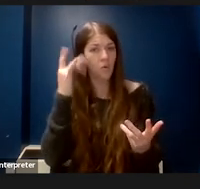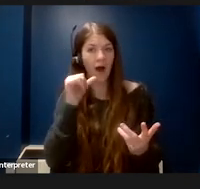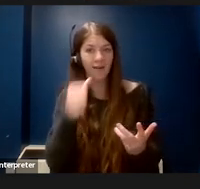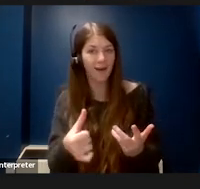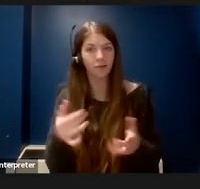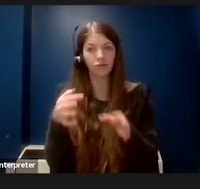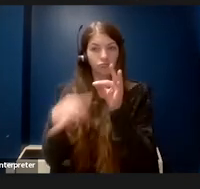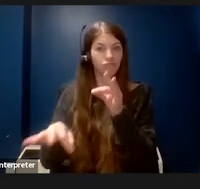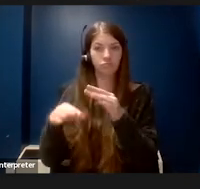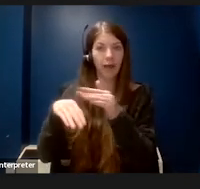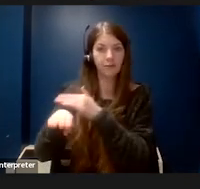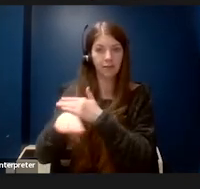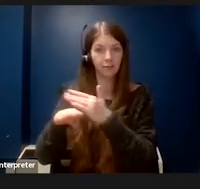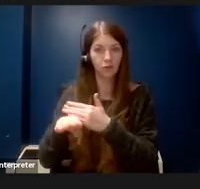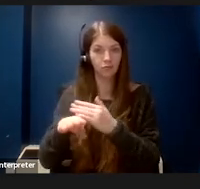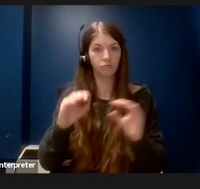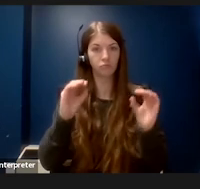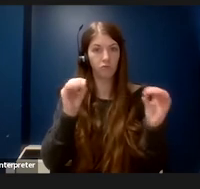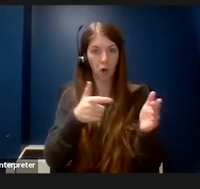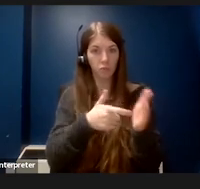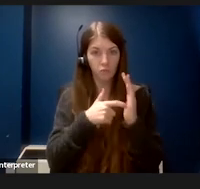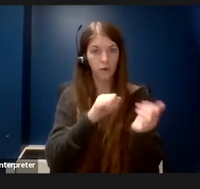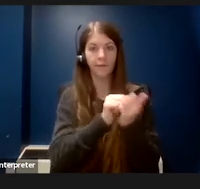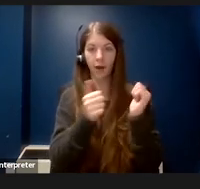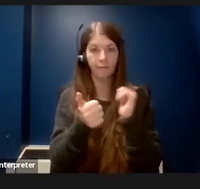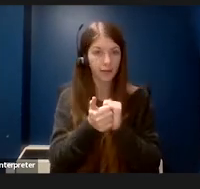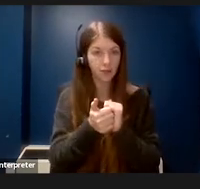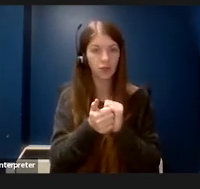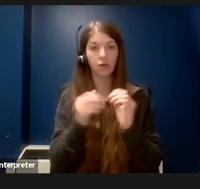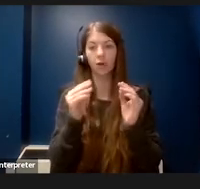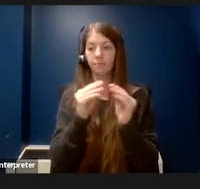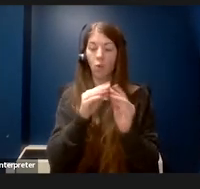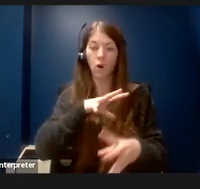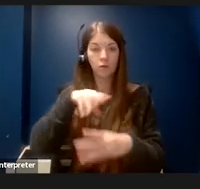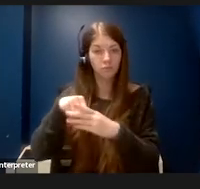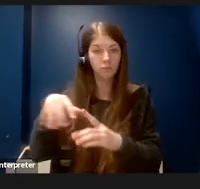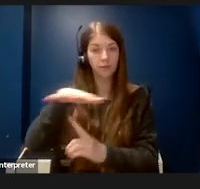for an accommodation and make spaces more inclusive for disabled people.